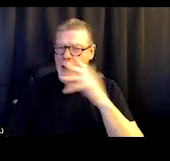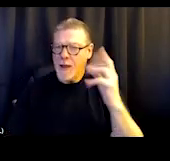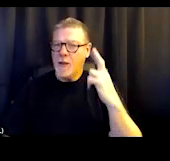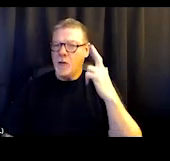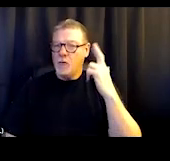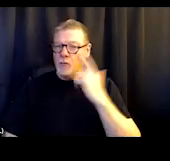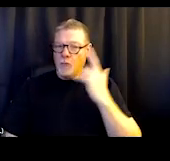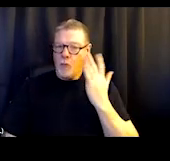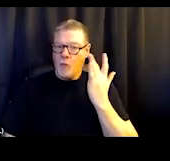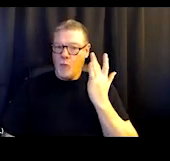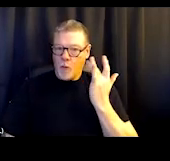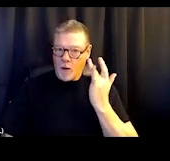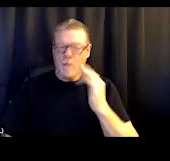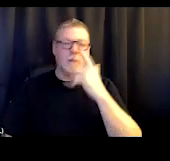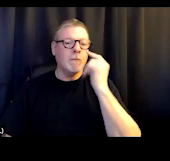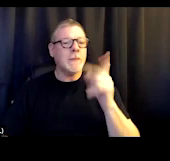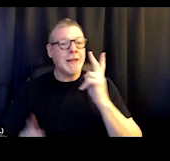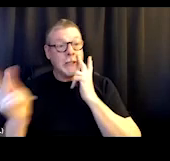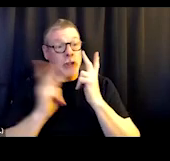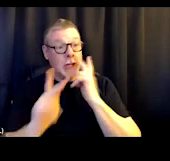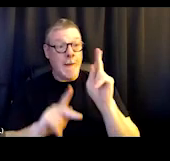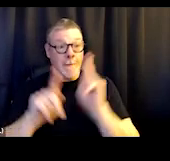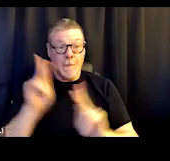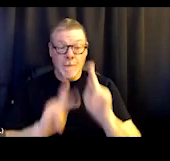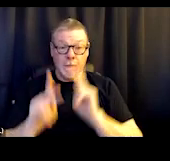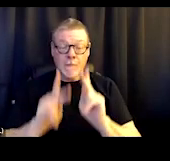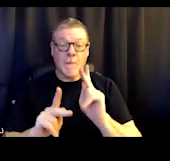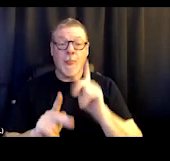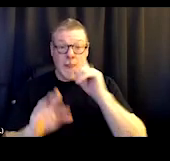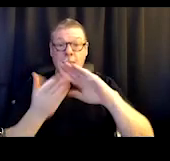is that they saw that the people that they were treating in the community mental health center